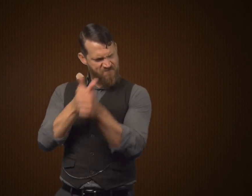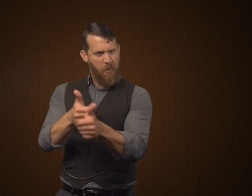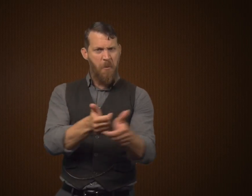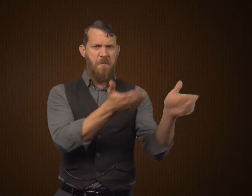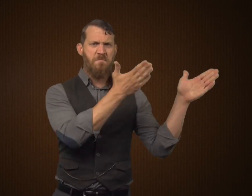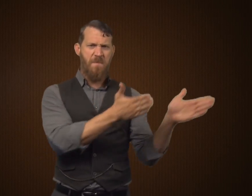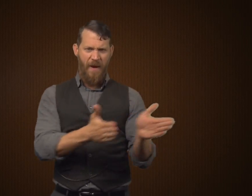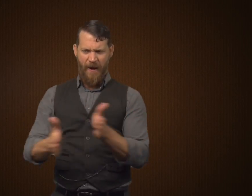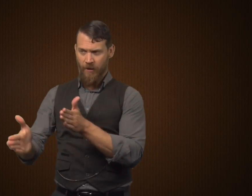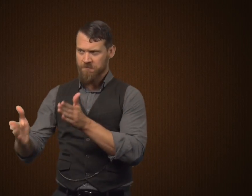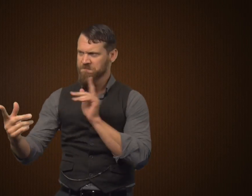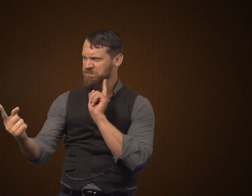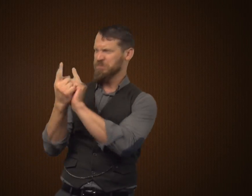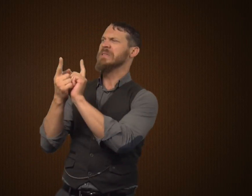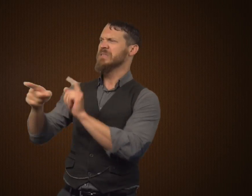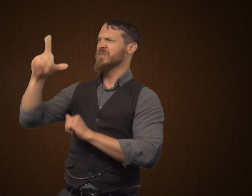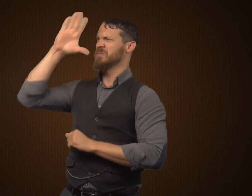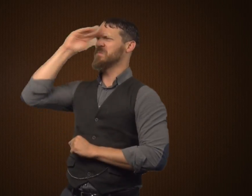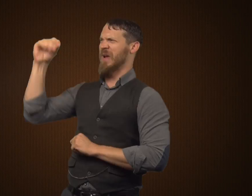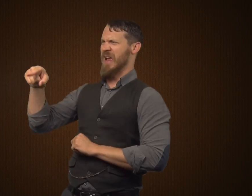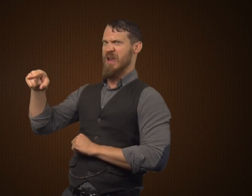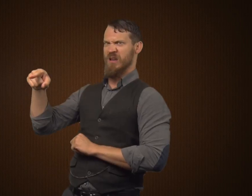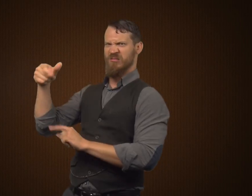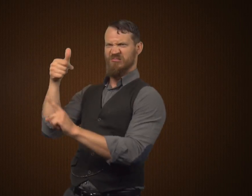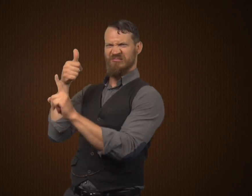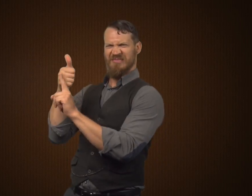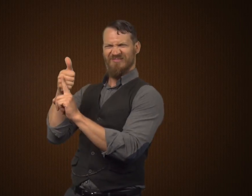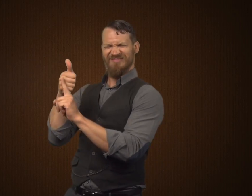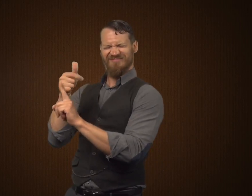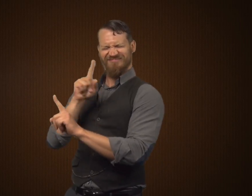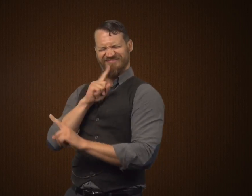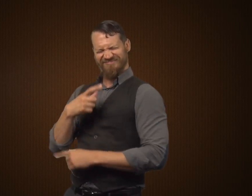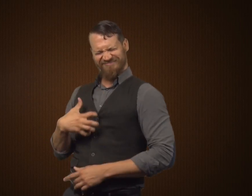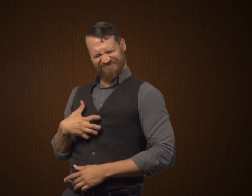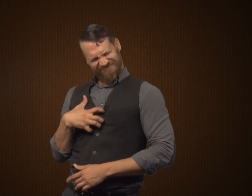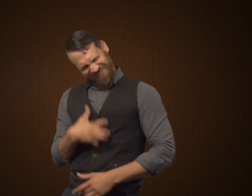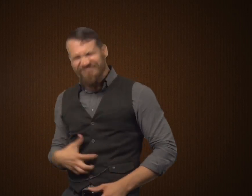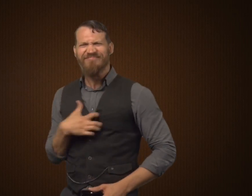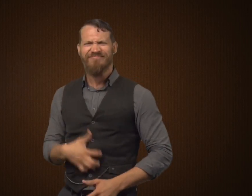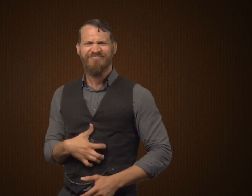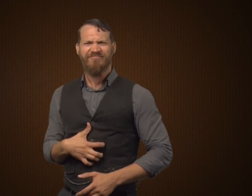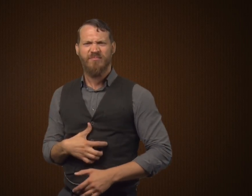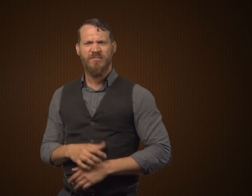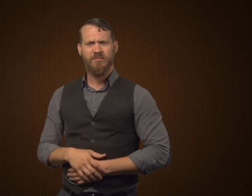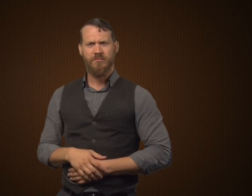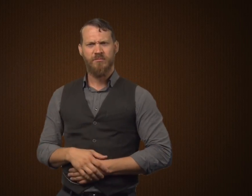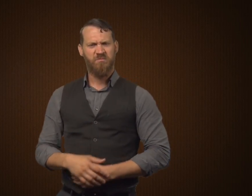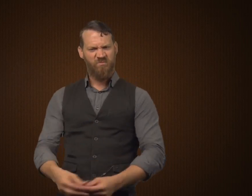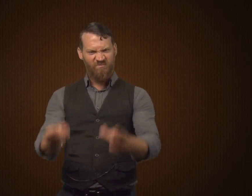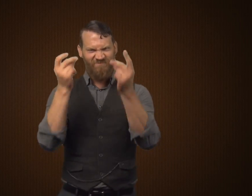Dr. Lanyon followed those instructions. Met the man. That man was disgusting.